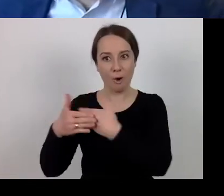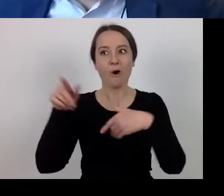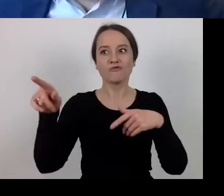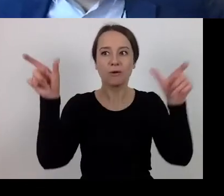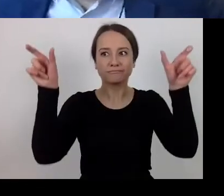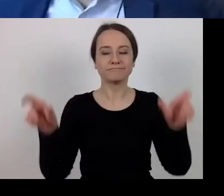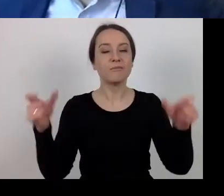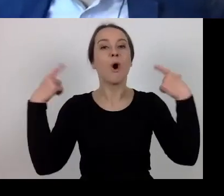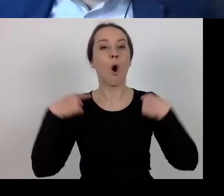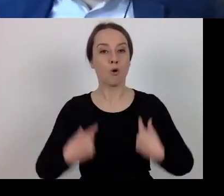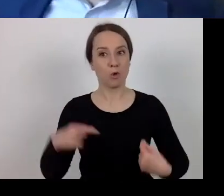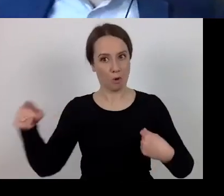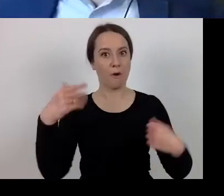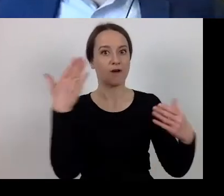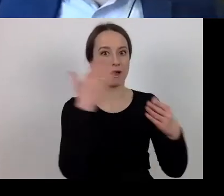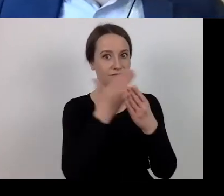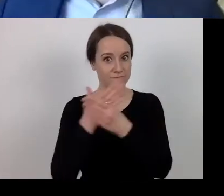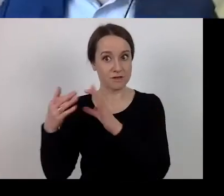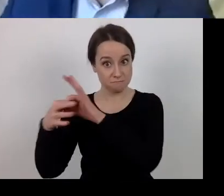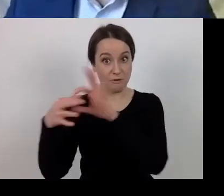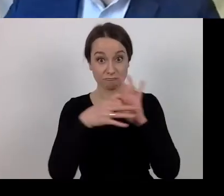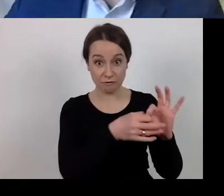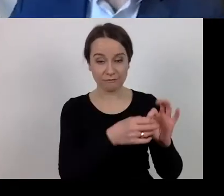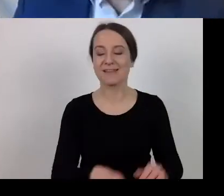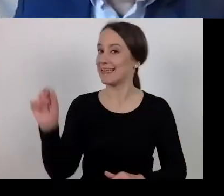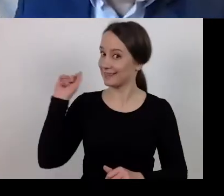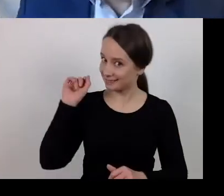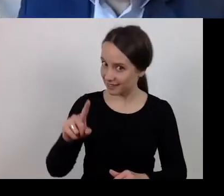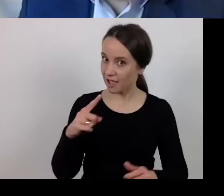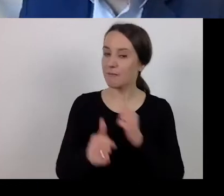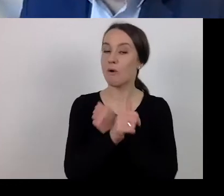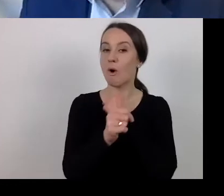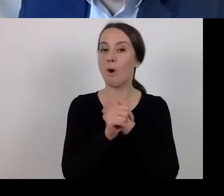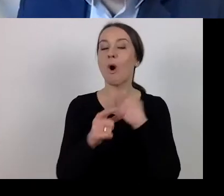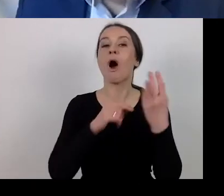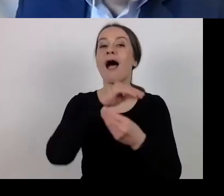Yes, they are, as I said: "through capital or person".